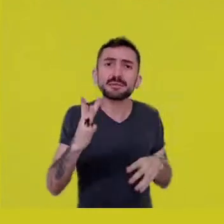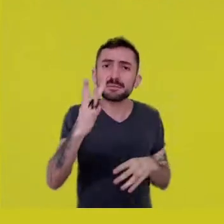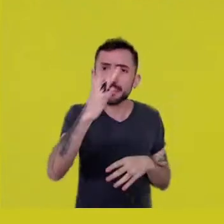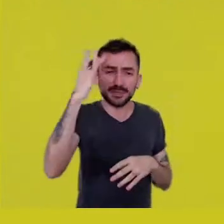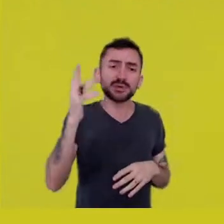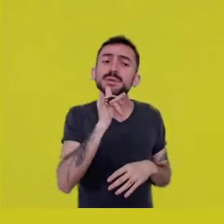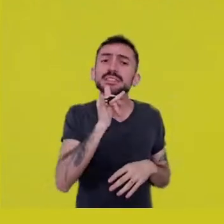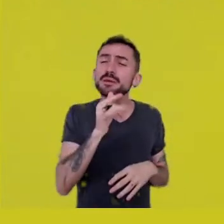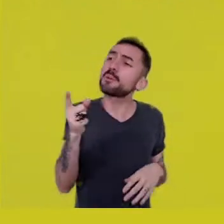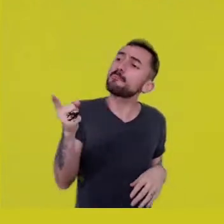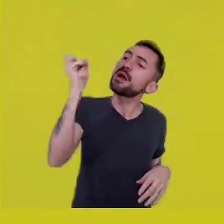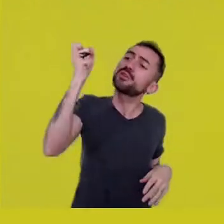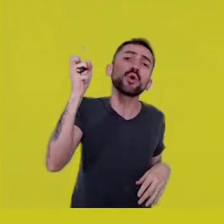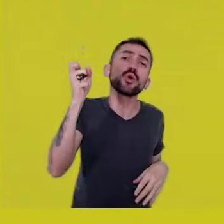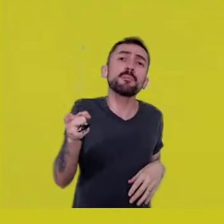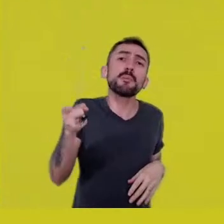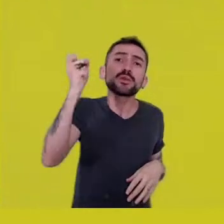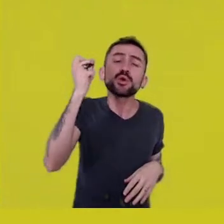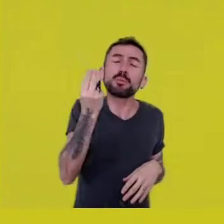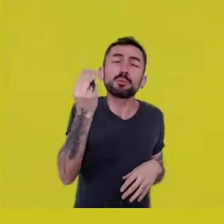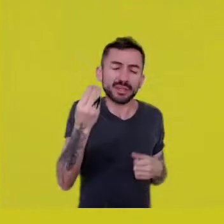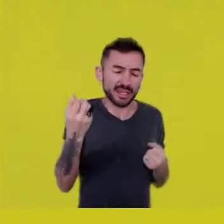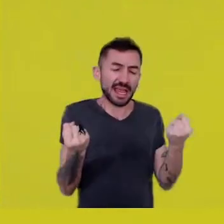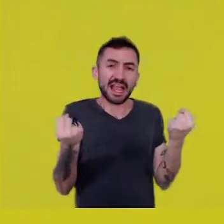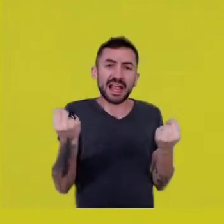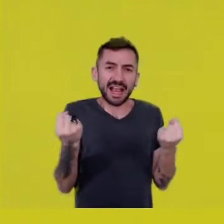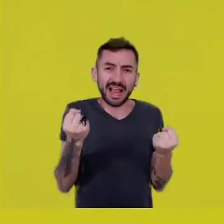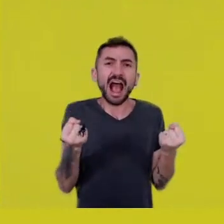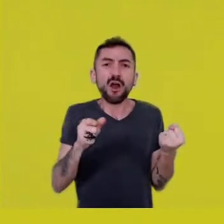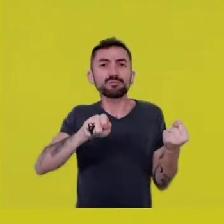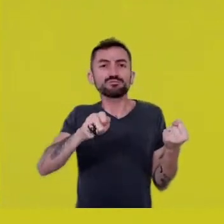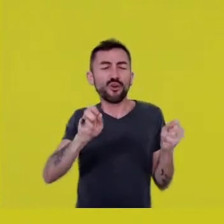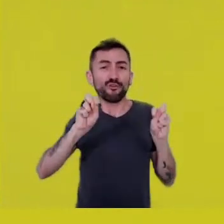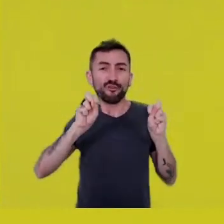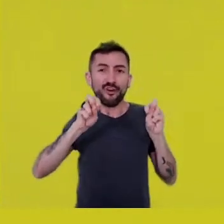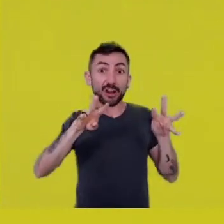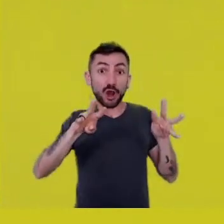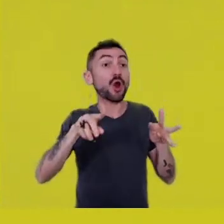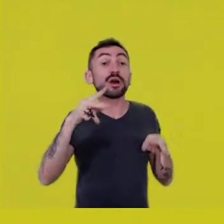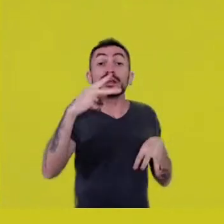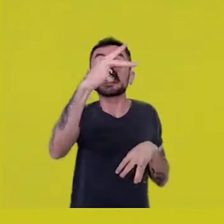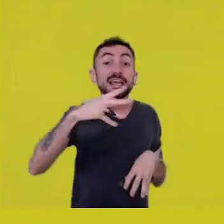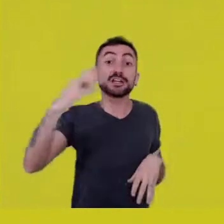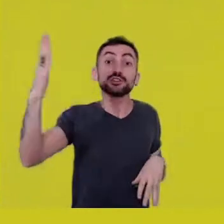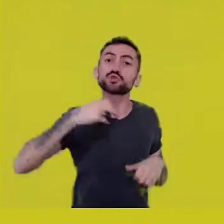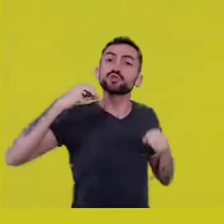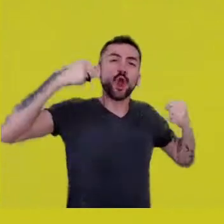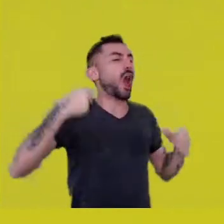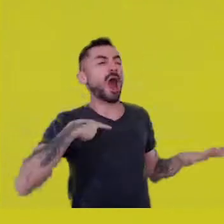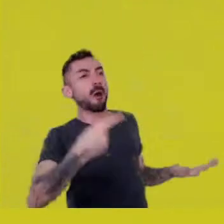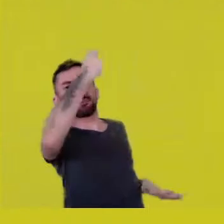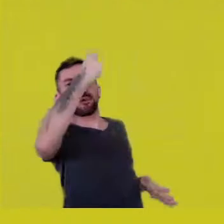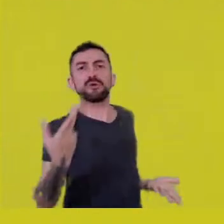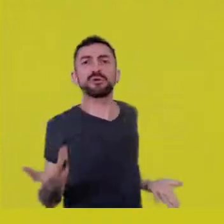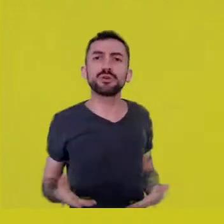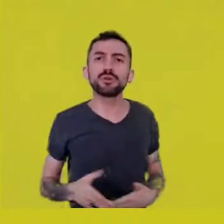because he saw our headlights and ran away.” Or: “He seemed to be fleeing.”